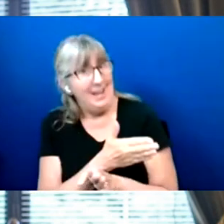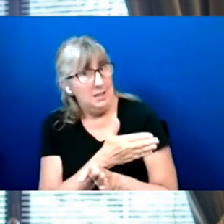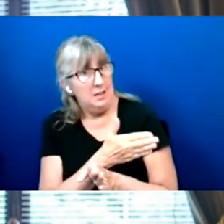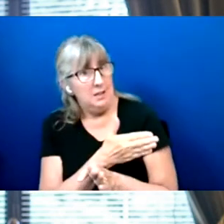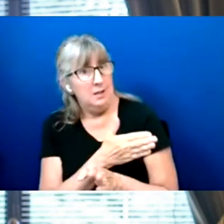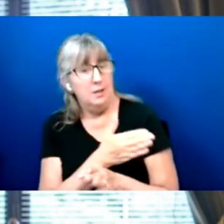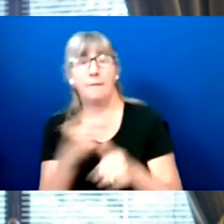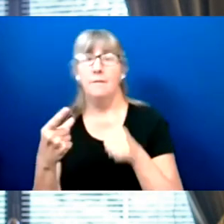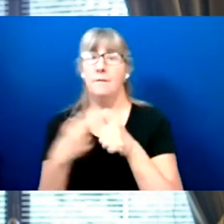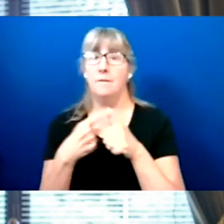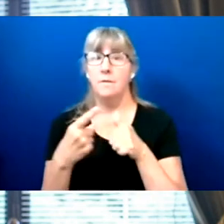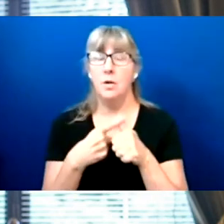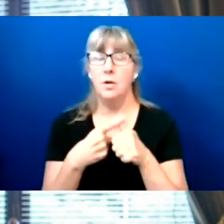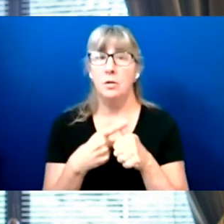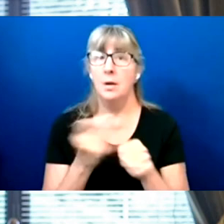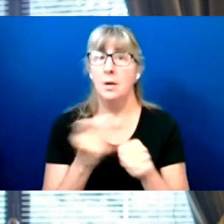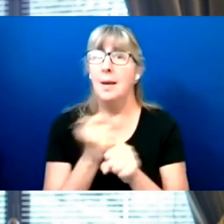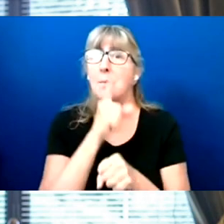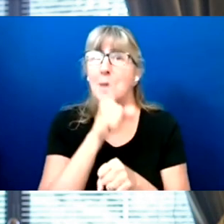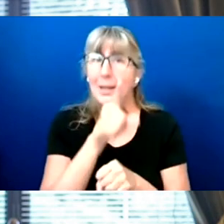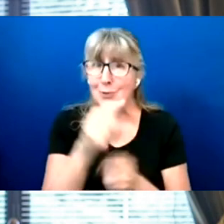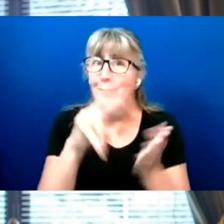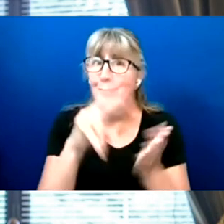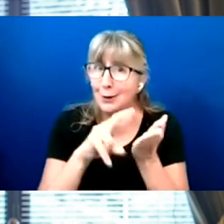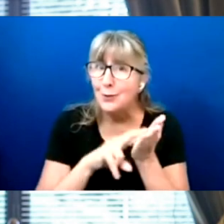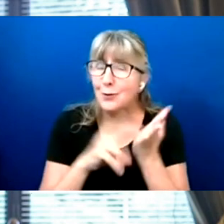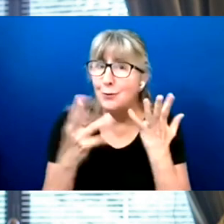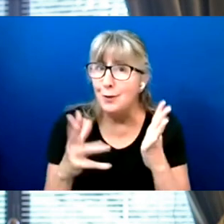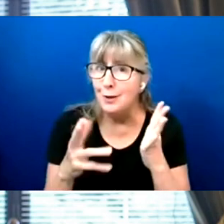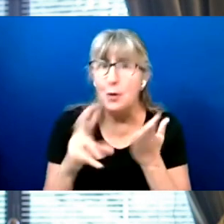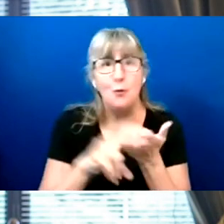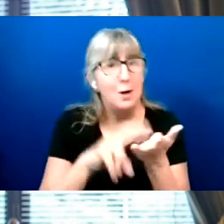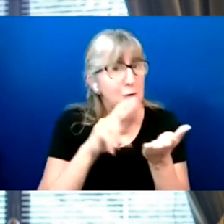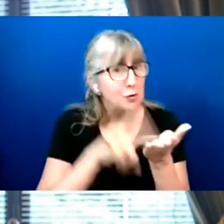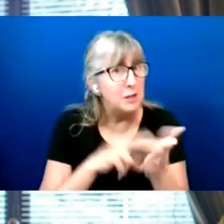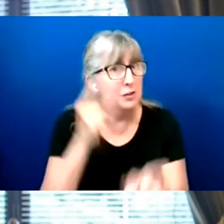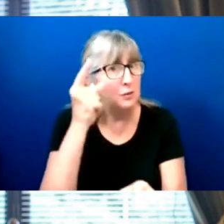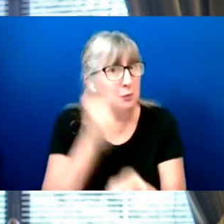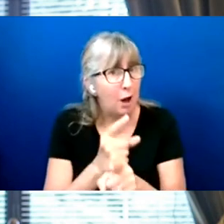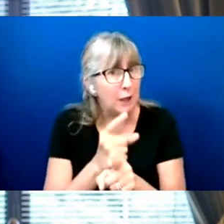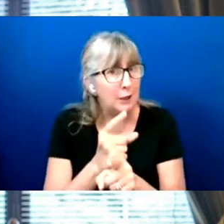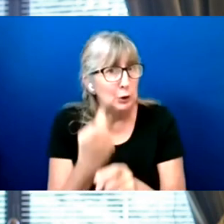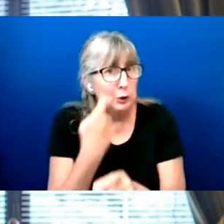For starters, make sure you're registered and that your registration is up to date.